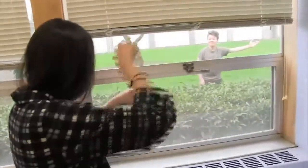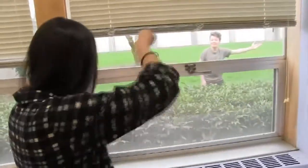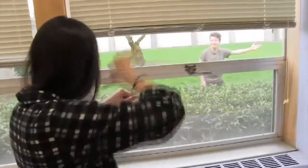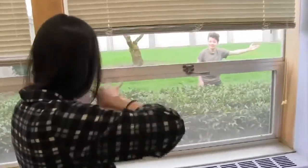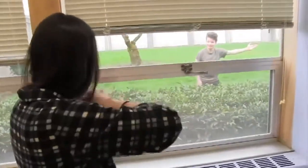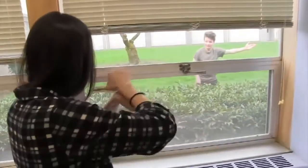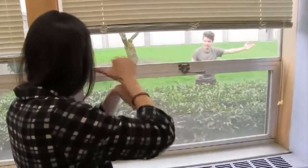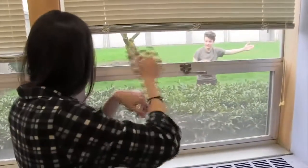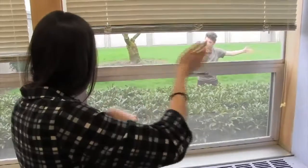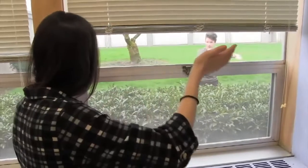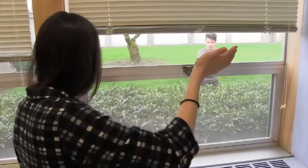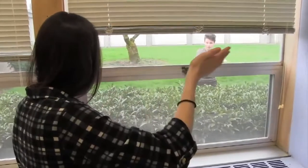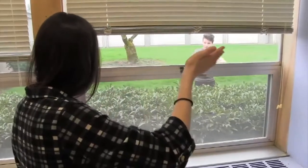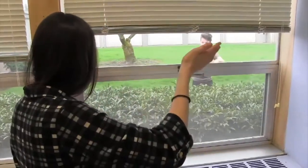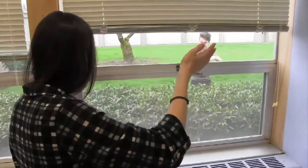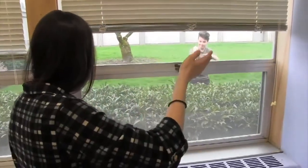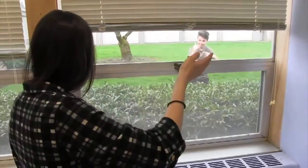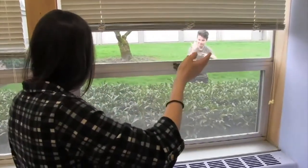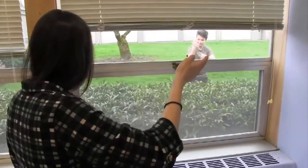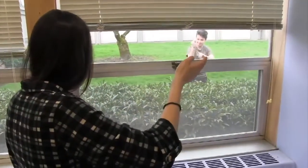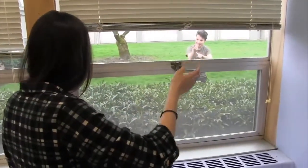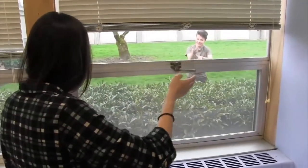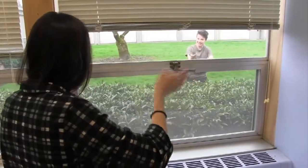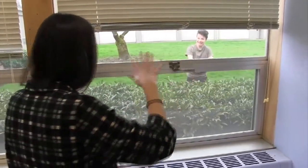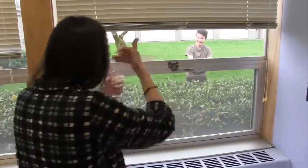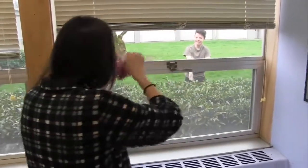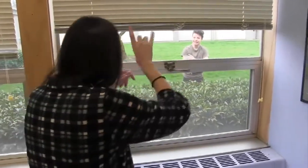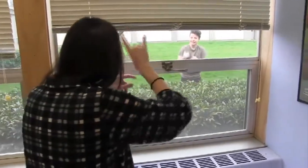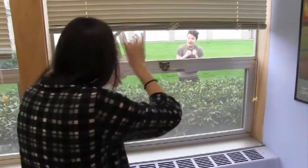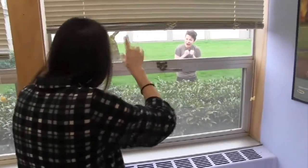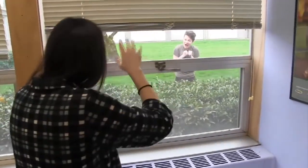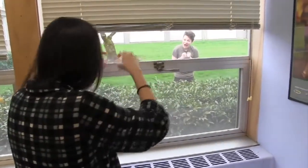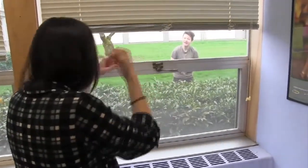But this door! Where’s the building you have to get into right now?